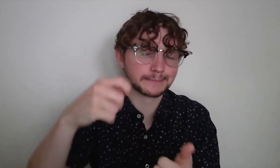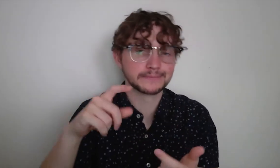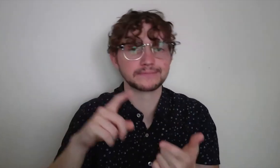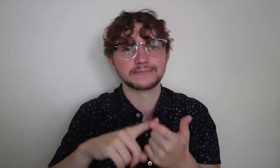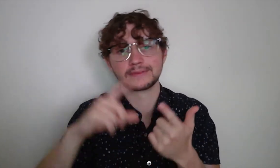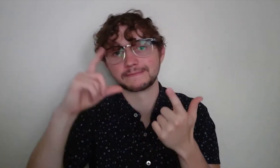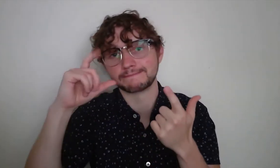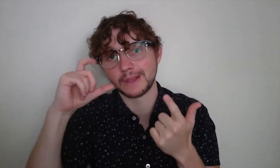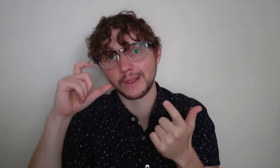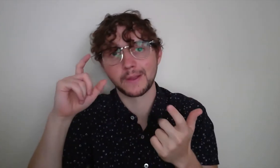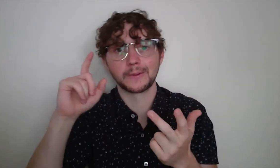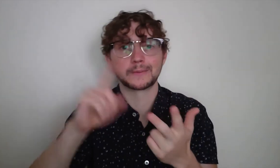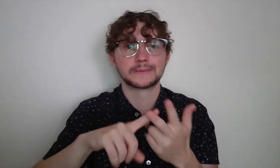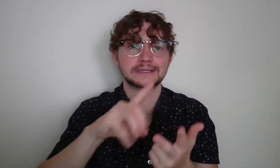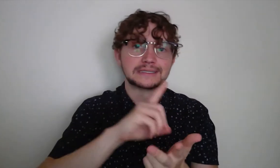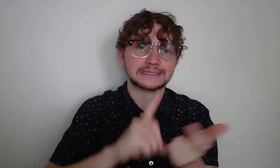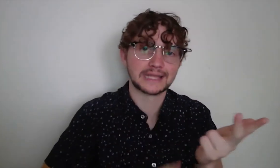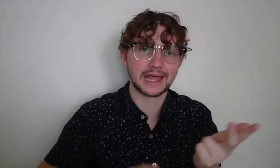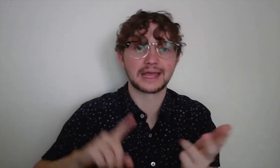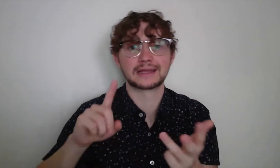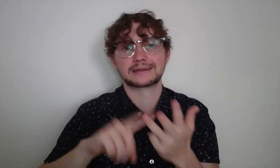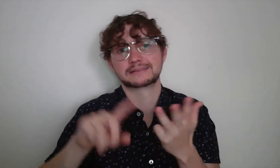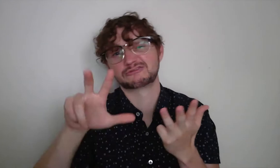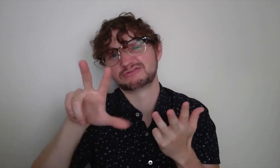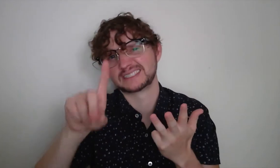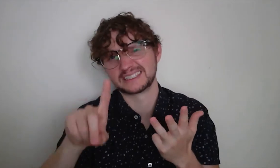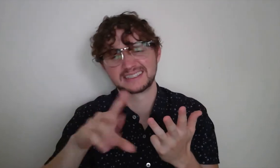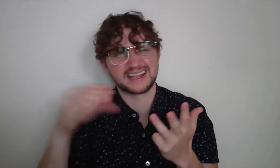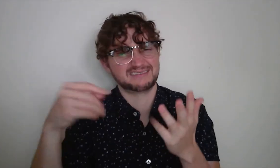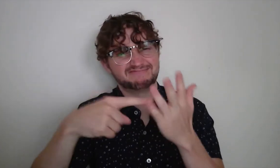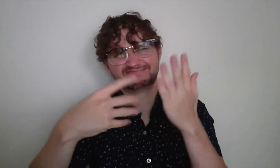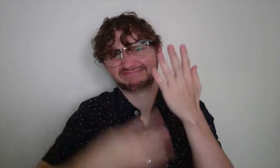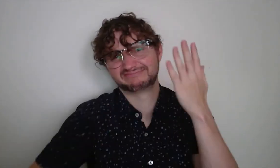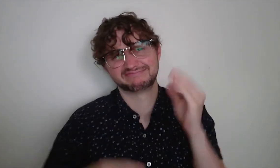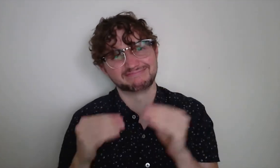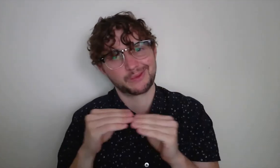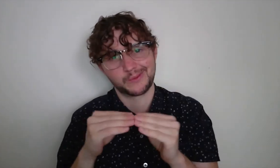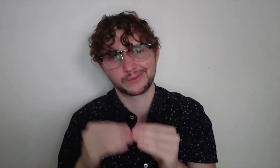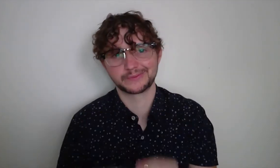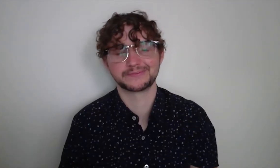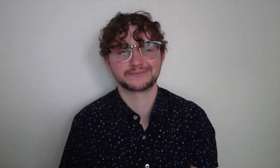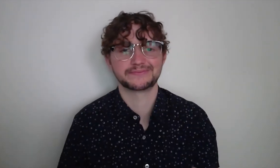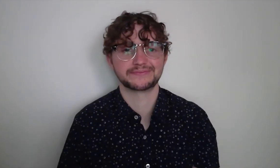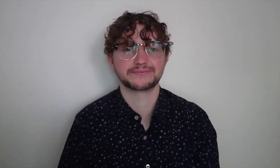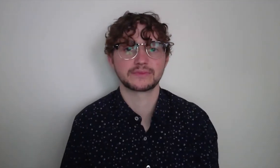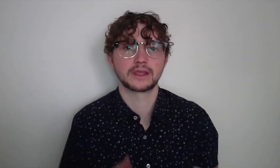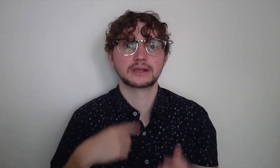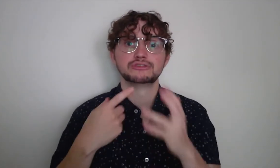specializing in a variety of fields including film, photography, design,